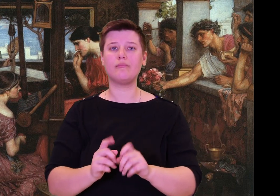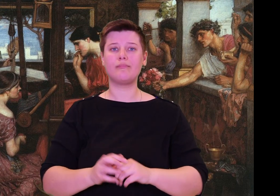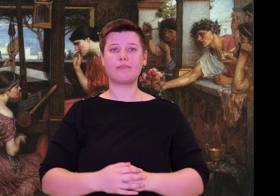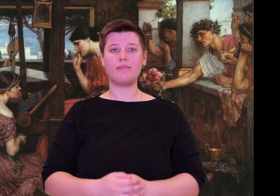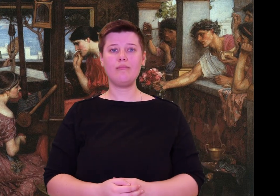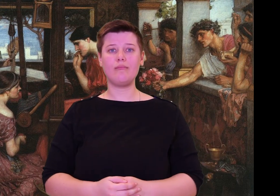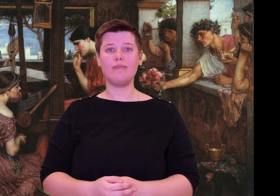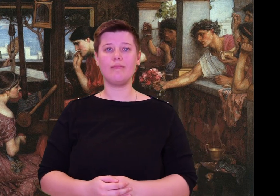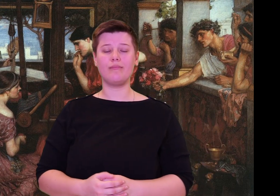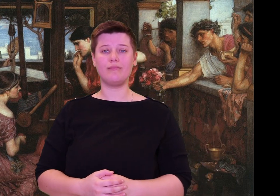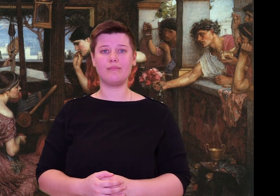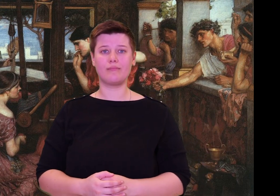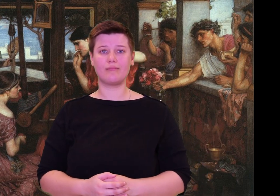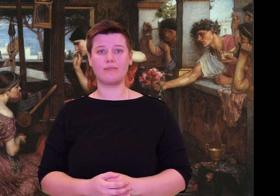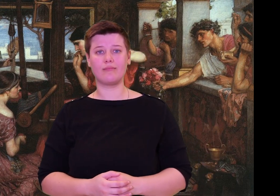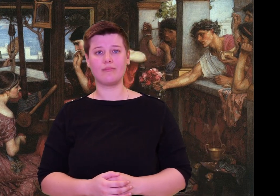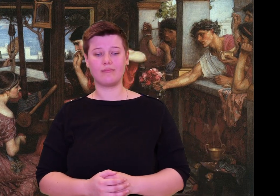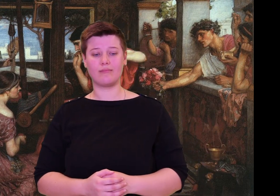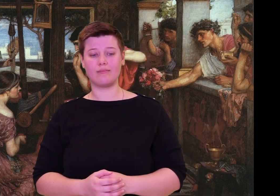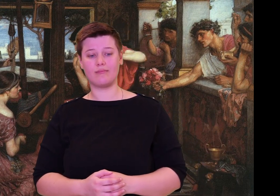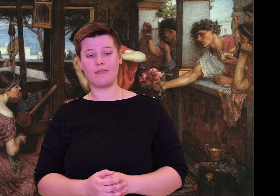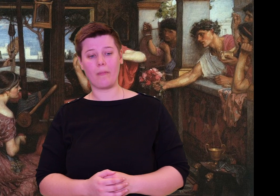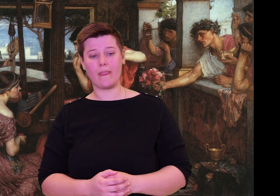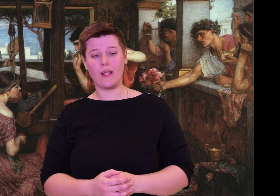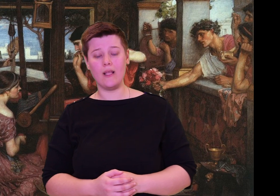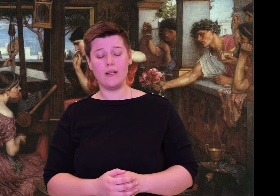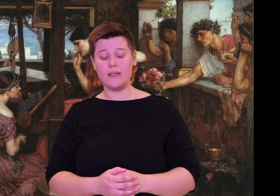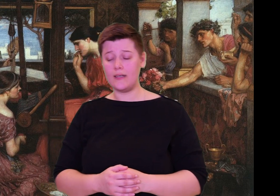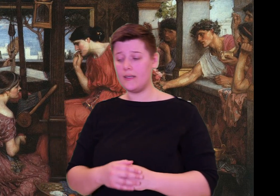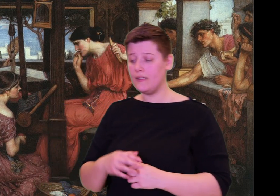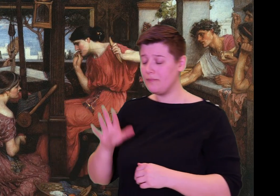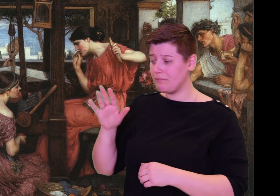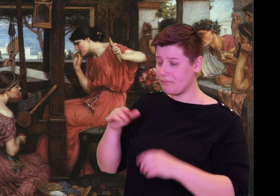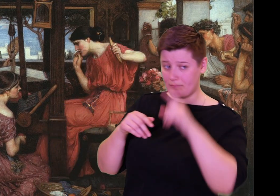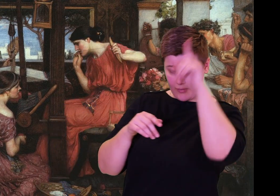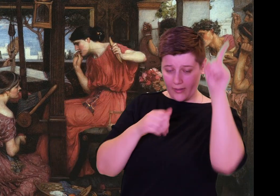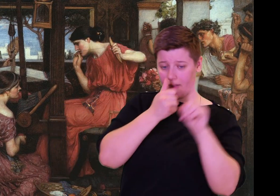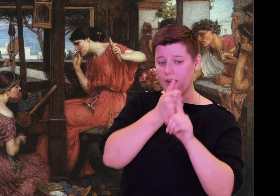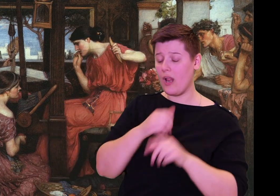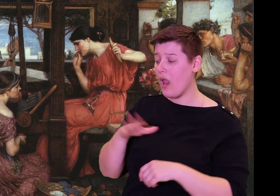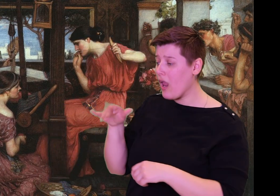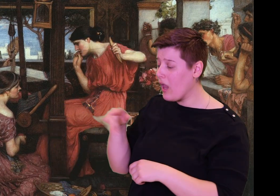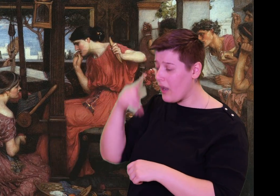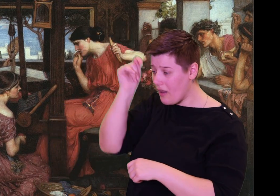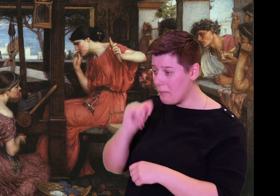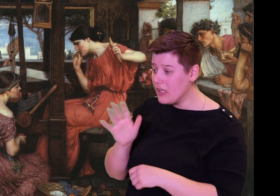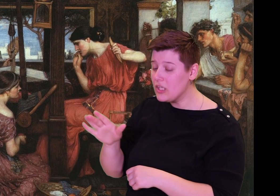recruiting sailors for his journey. Then once more disguised as Mentor in face